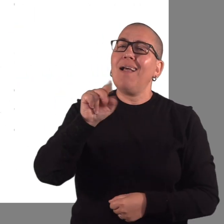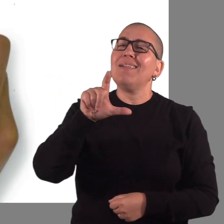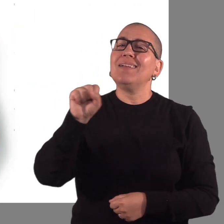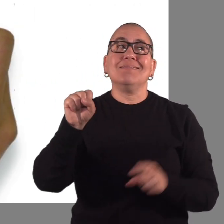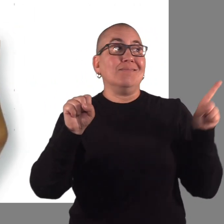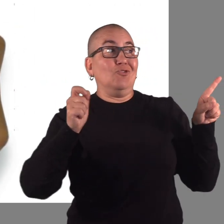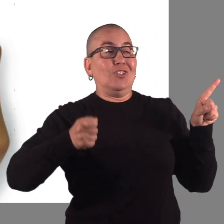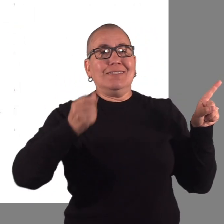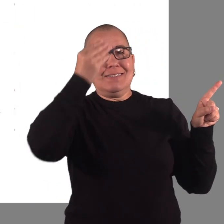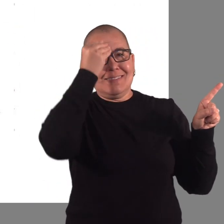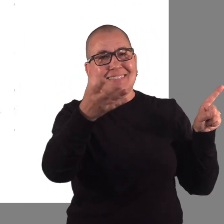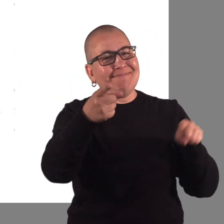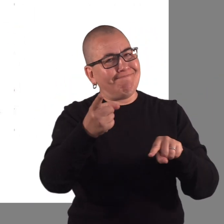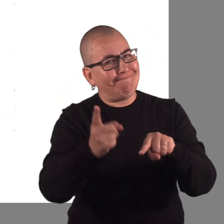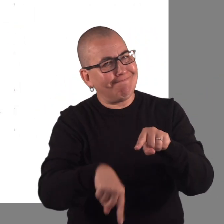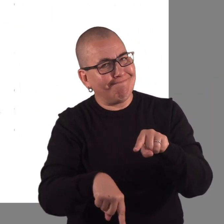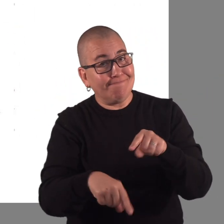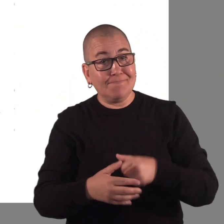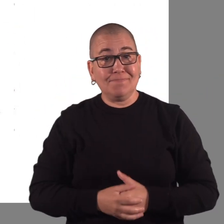unless otherwise restricted by the judge.